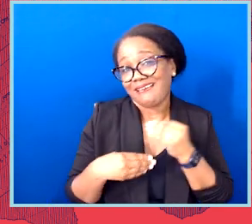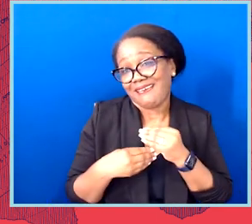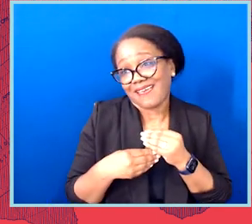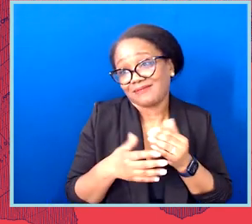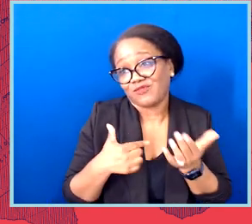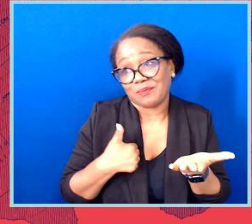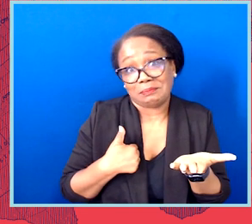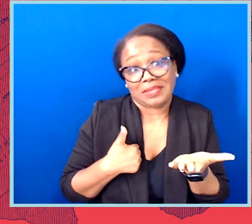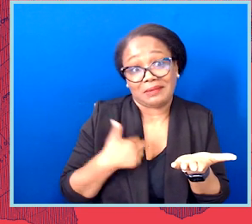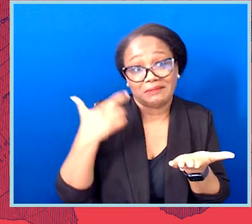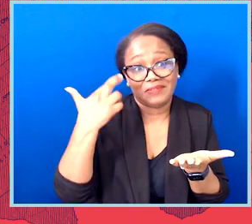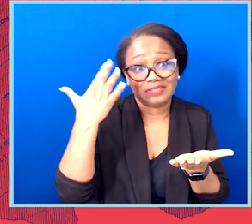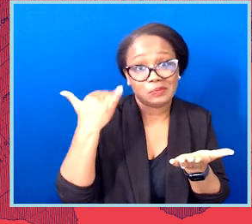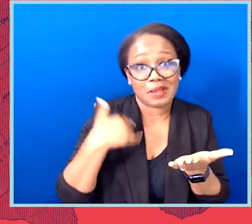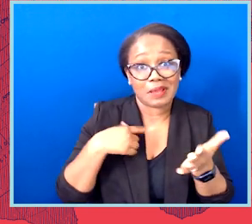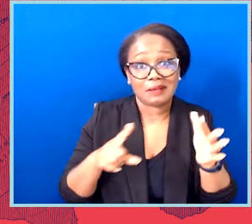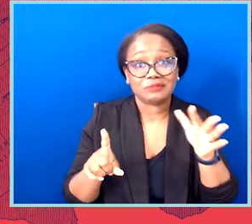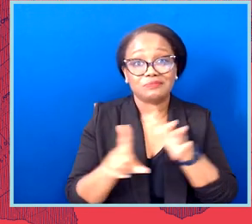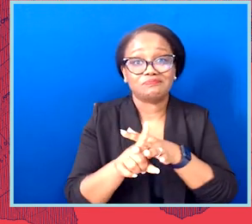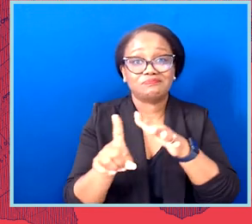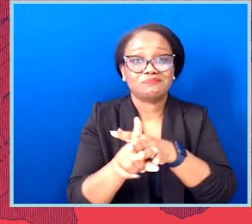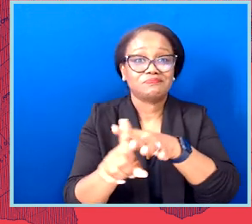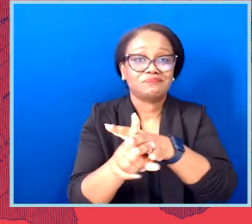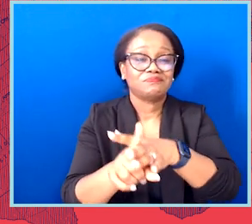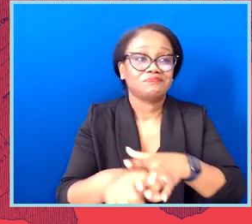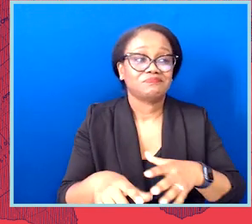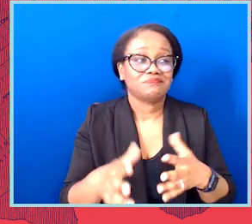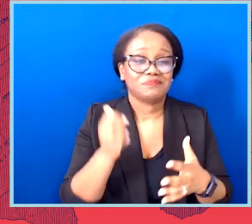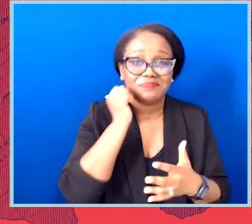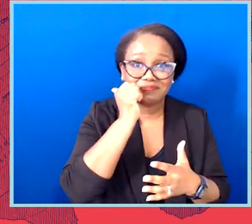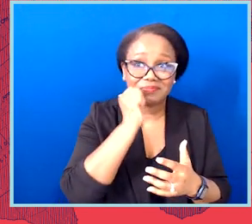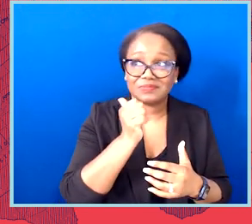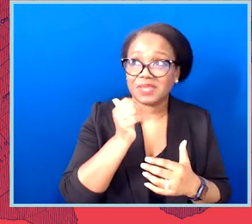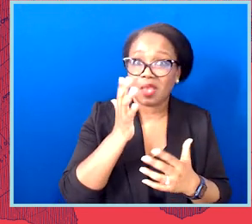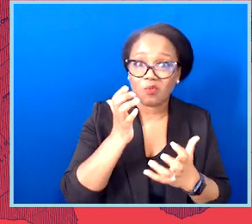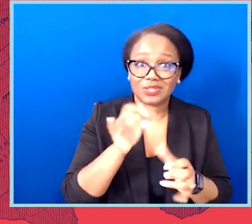motivated and this is this incredible will and the resilience of the voters of this country